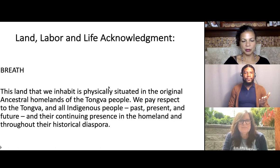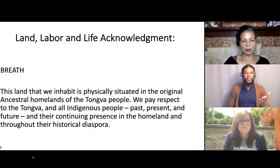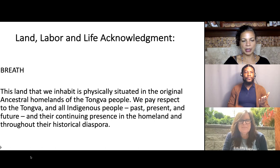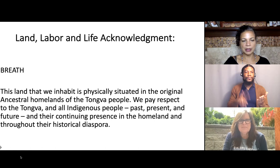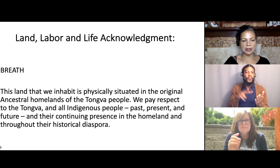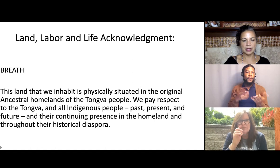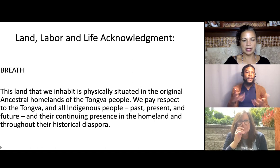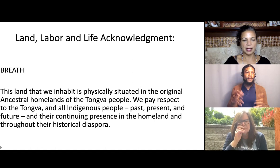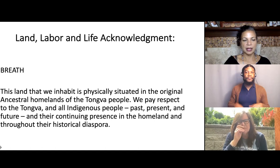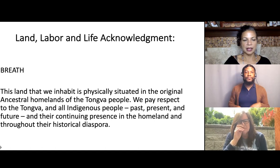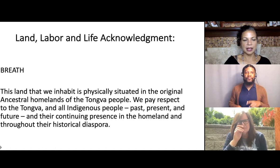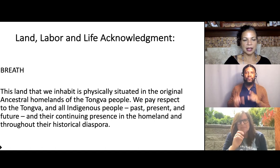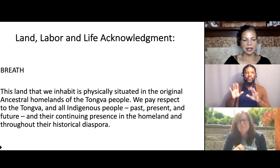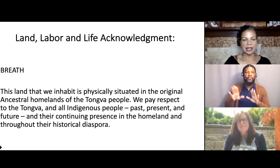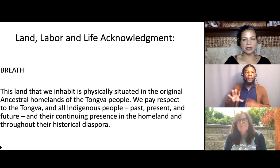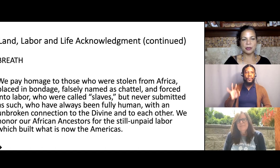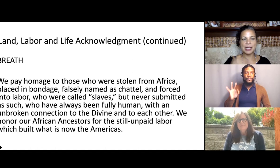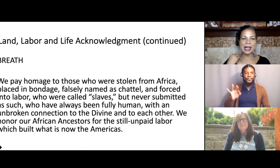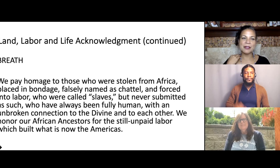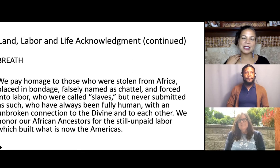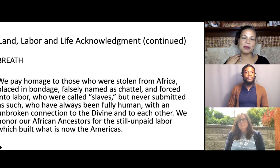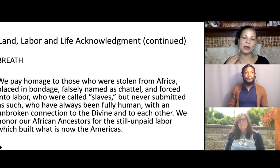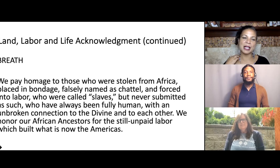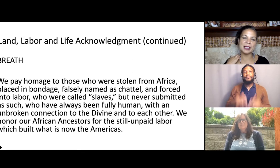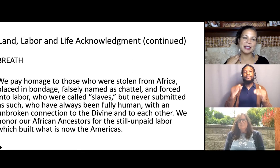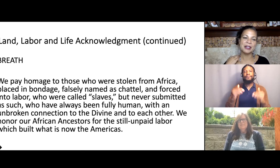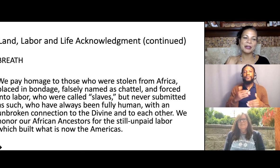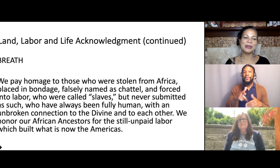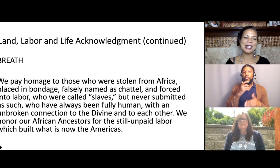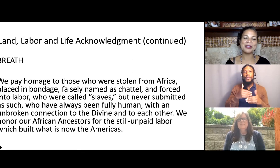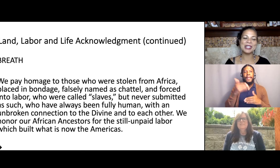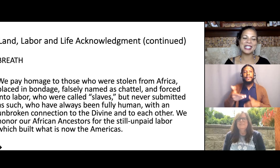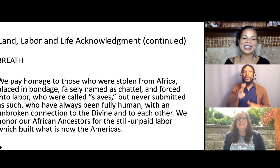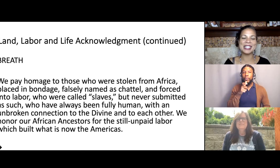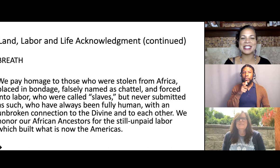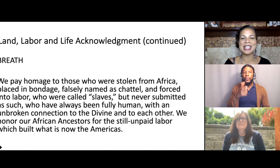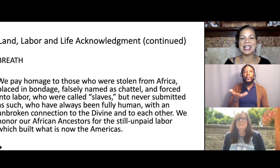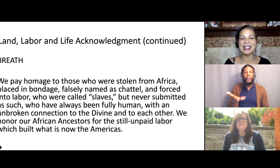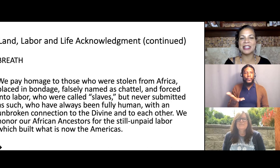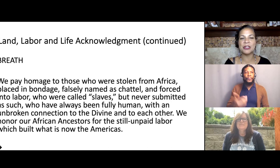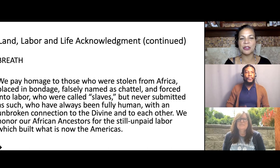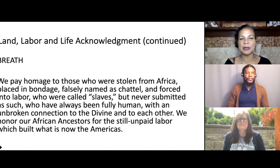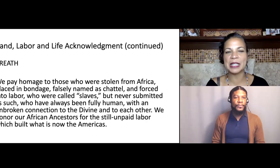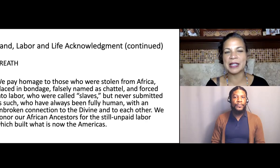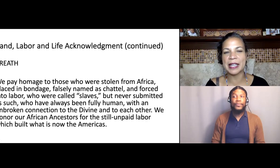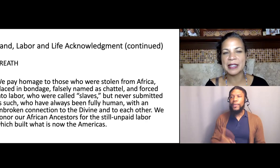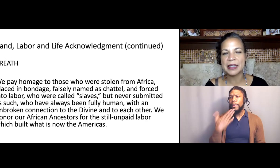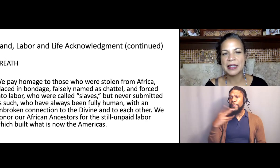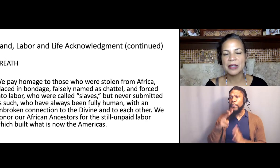Great, and do we have someone who can read the next slide? Thank you for reading that.